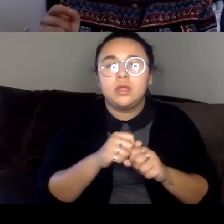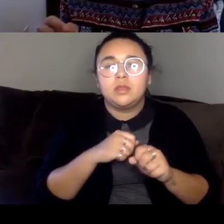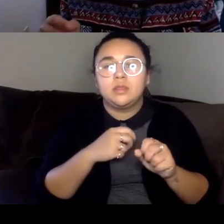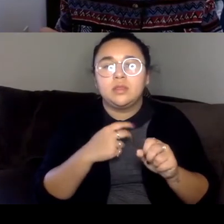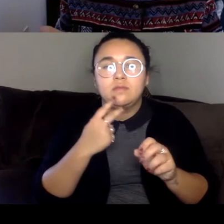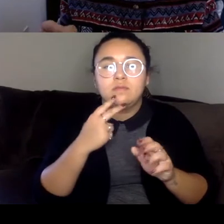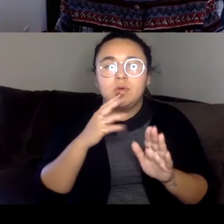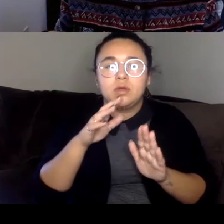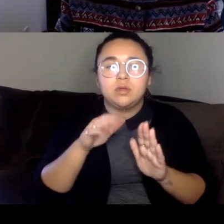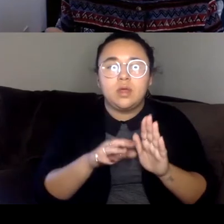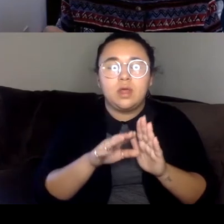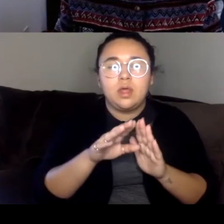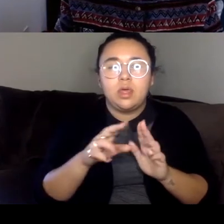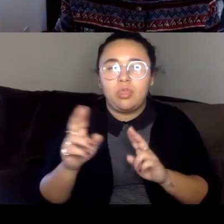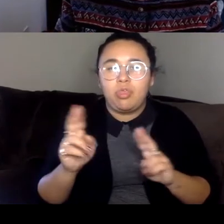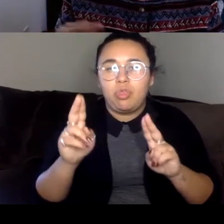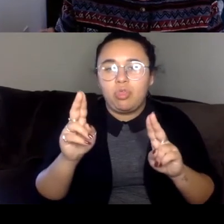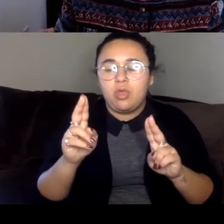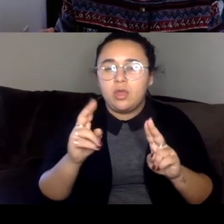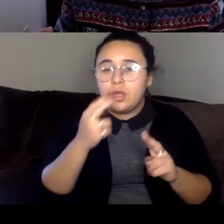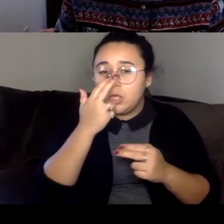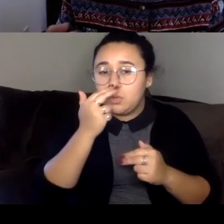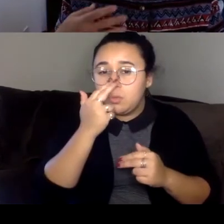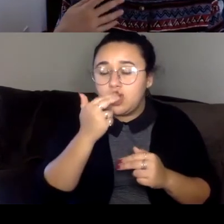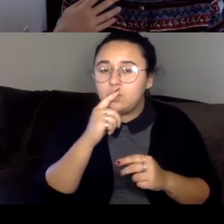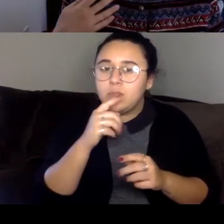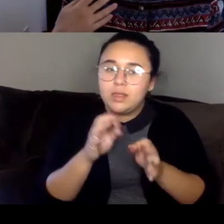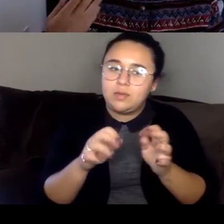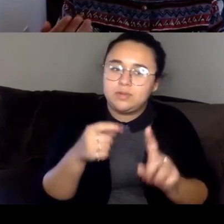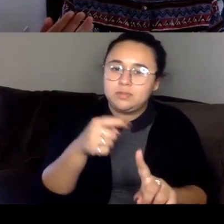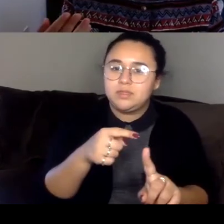is often very language specific, and so in Thai, there's going to be a lot of punning